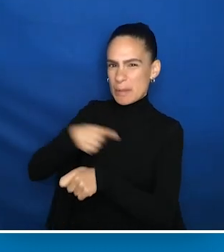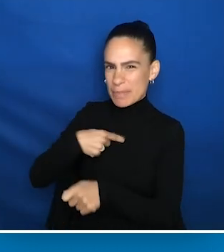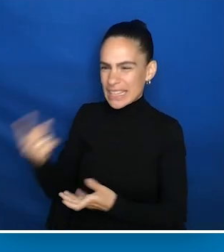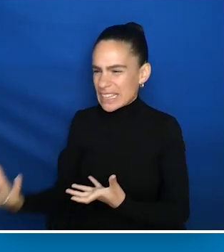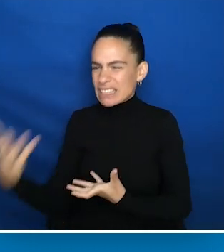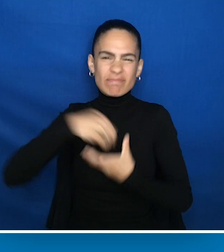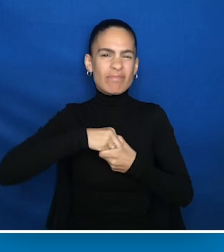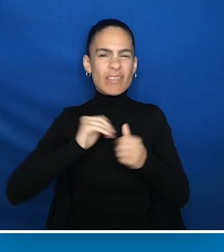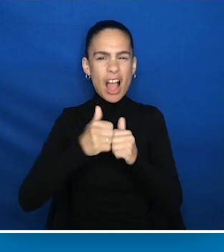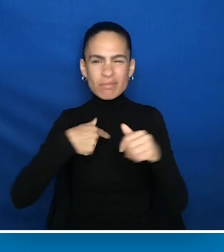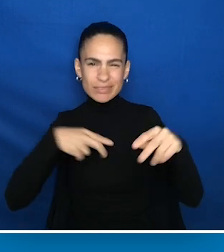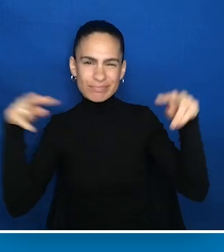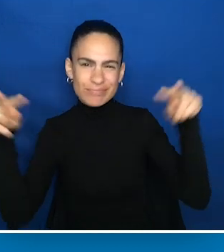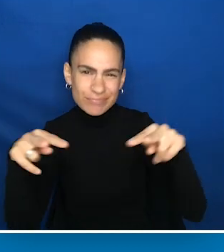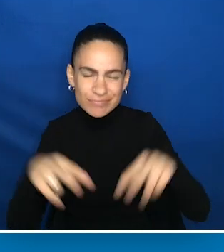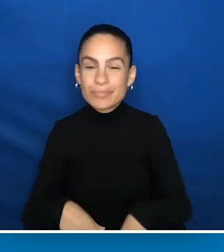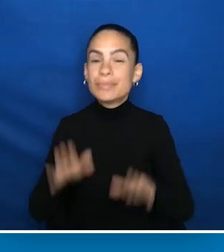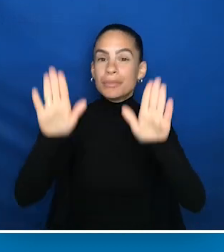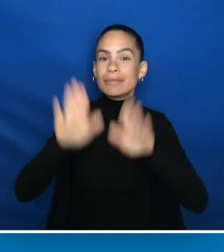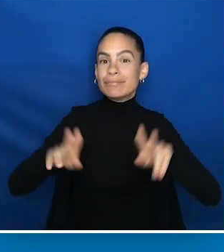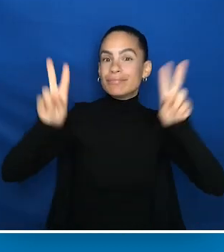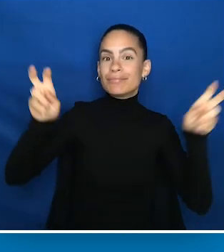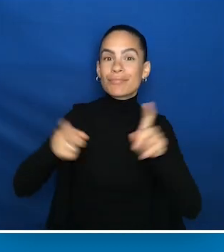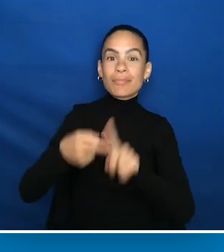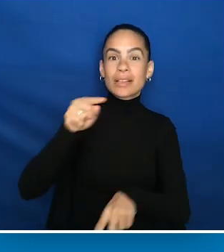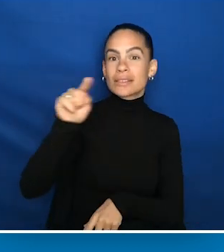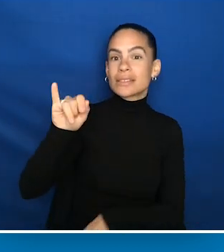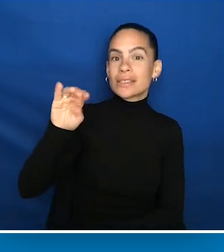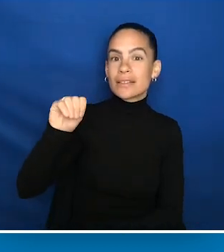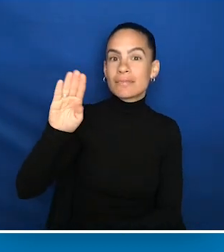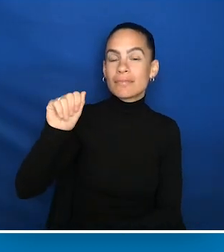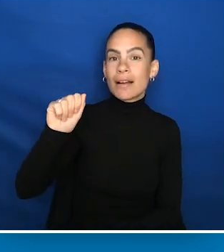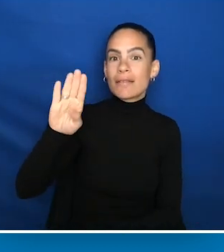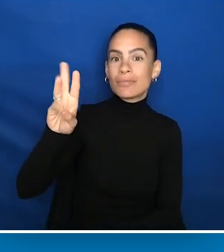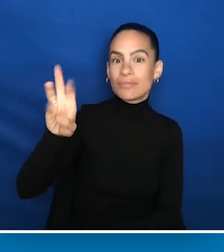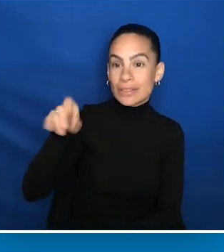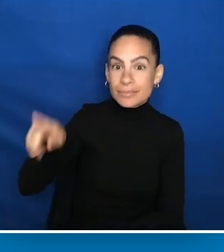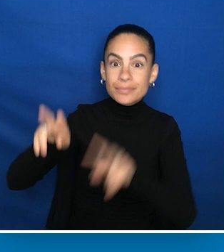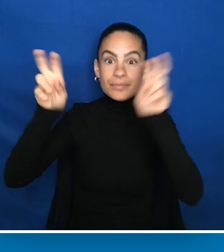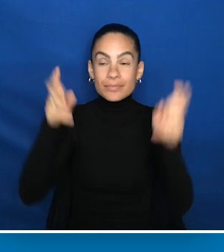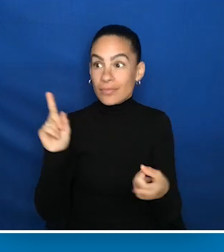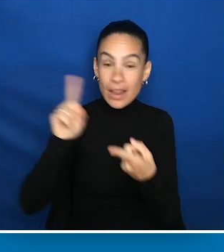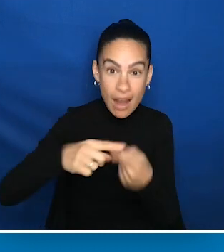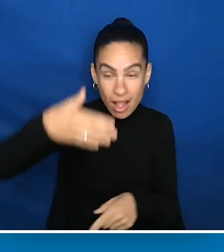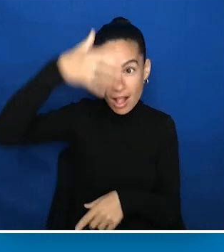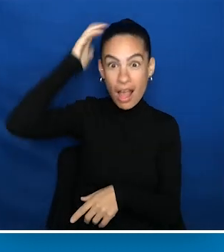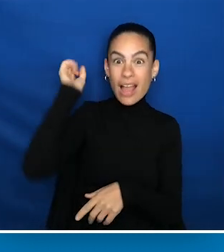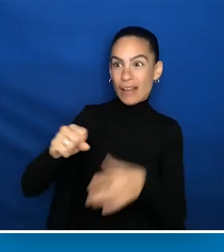There is a great saying from Zimbabwe, "Until the lion tells the story, The hunter will always be the hero."